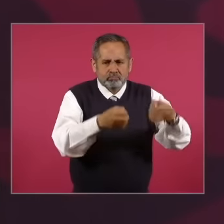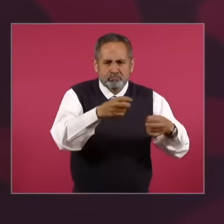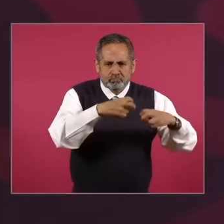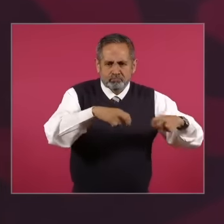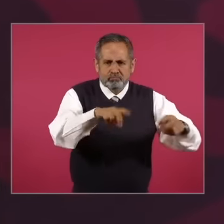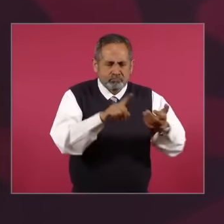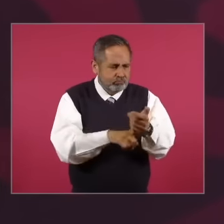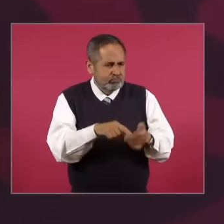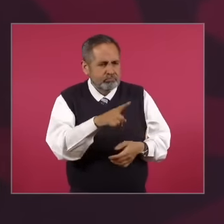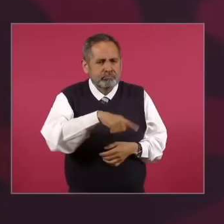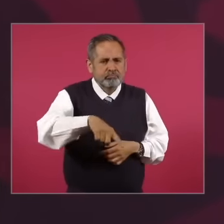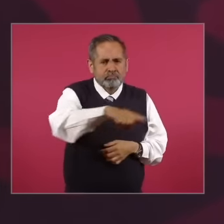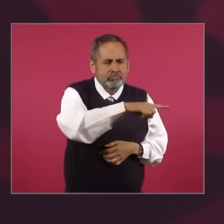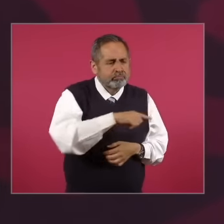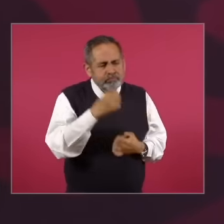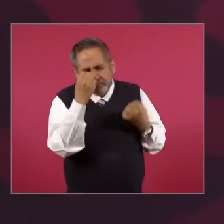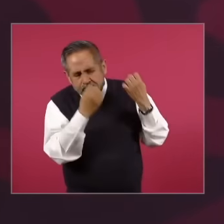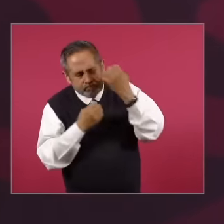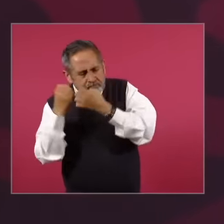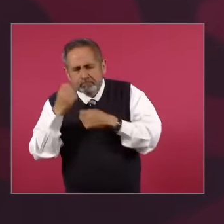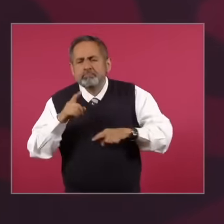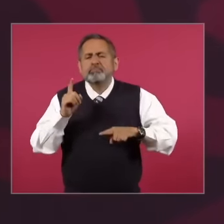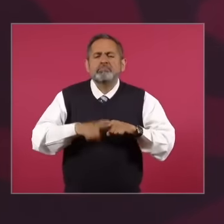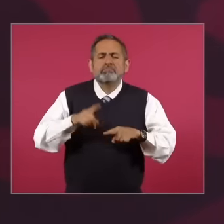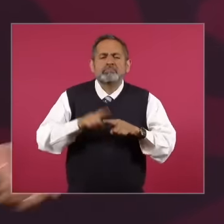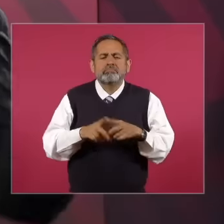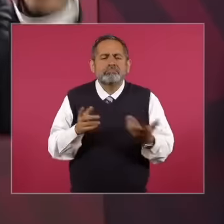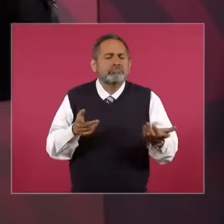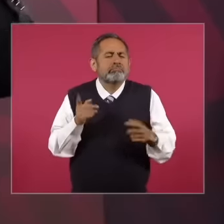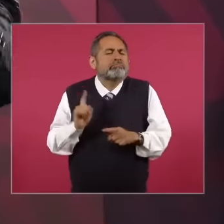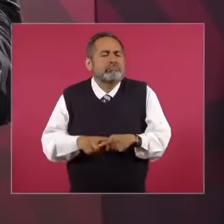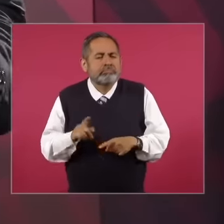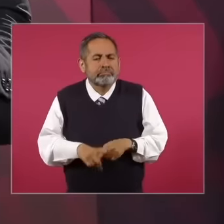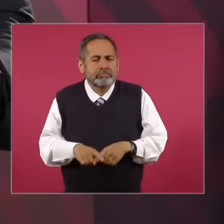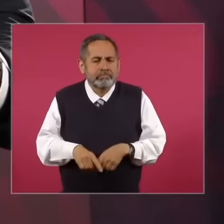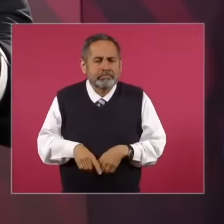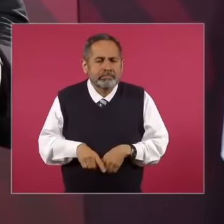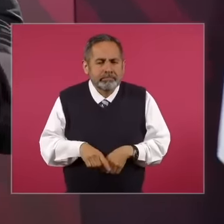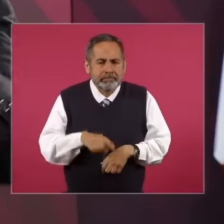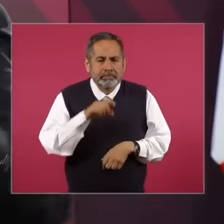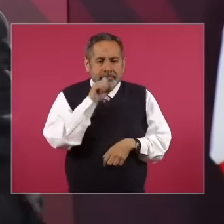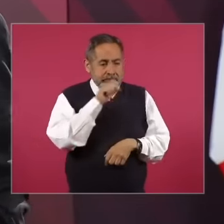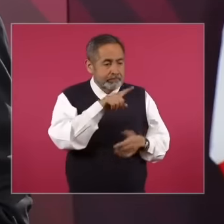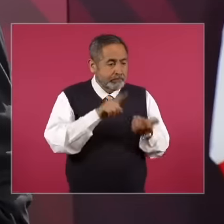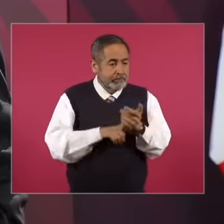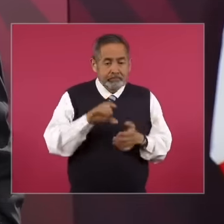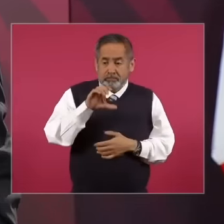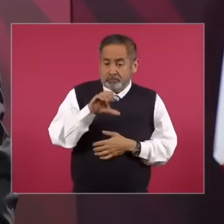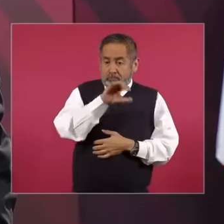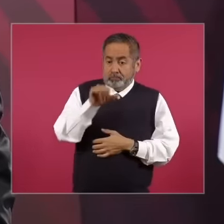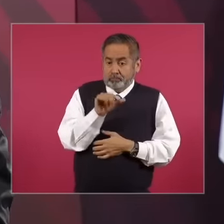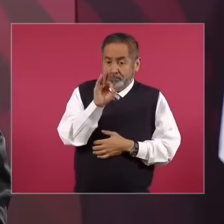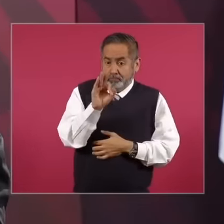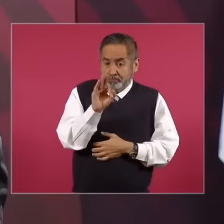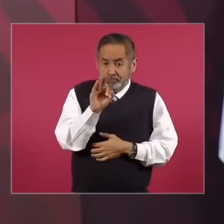members of the judicial power the members of the judiciary but